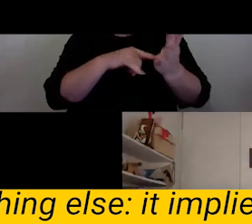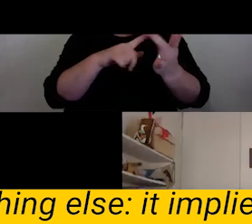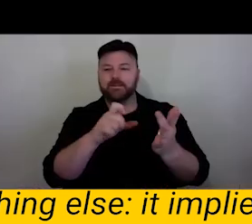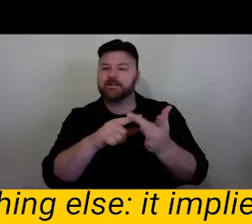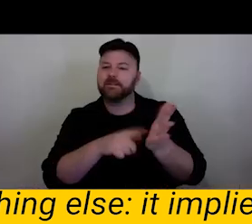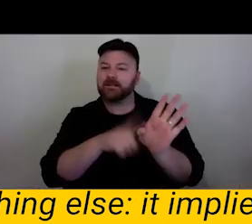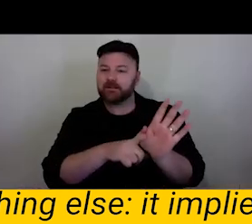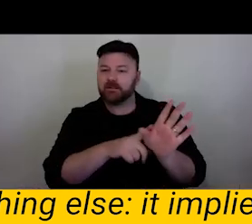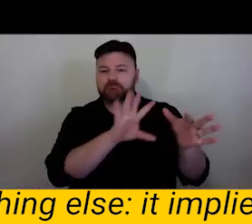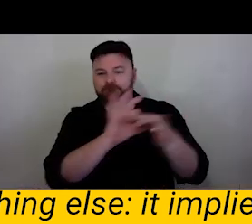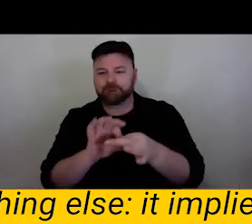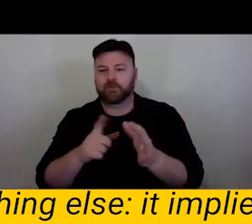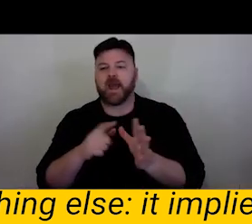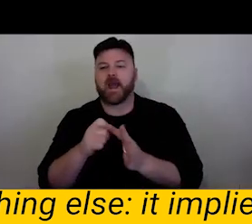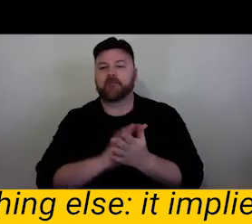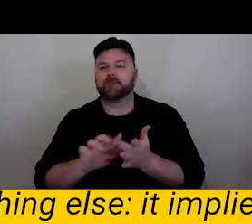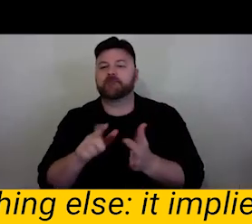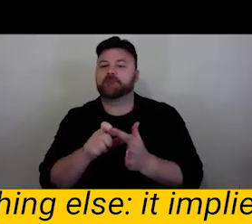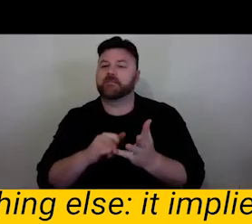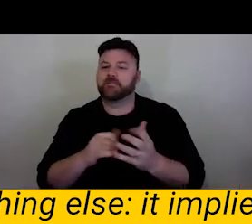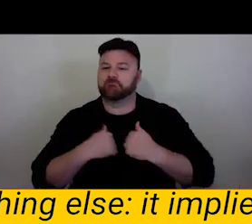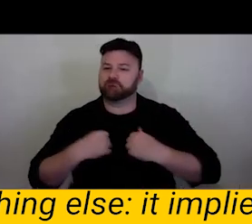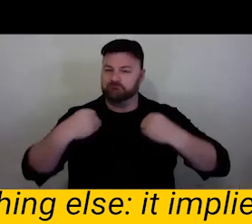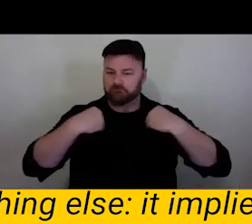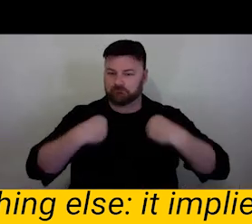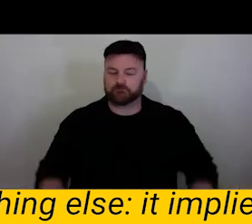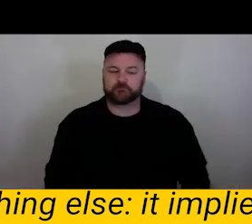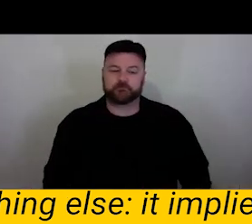thought it would be important to talk about APHIDS as a company